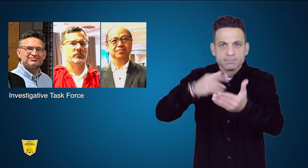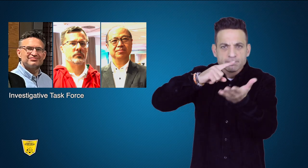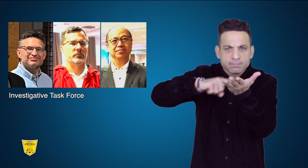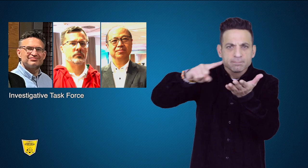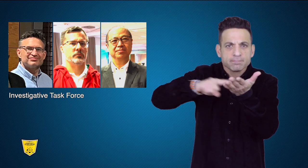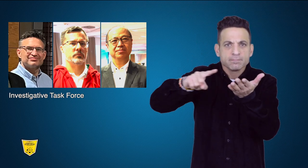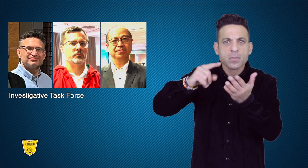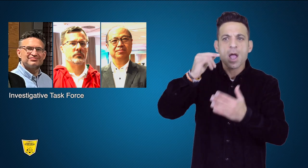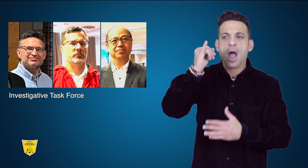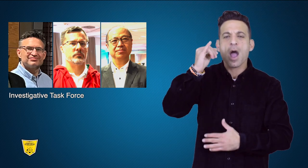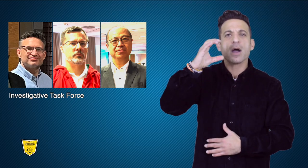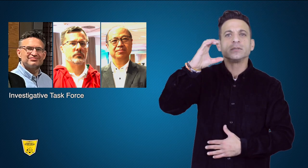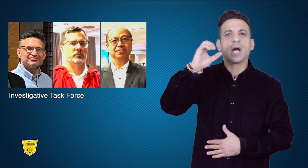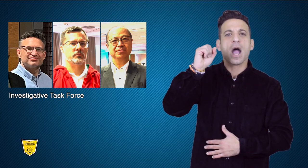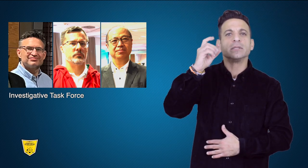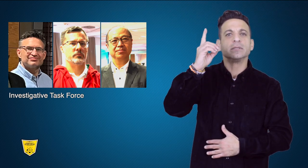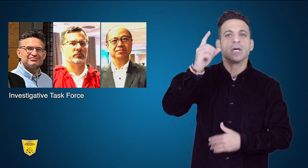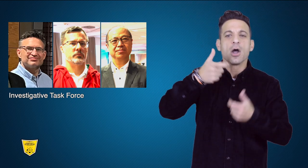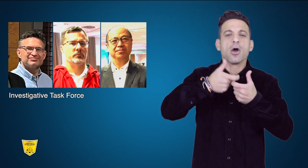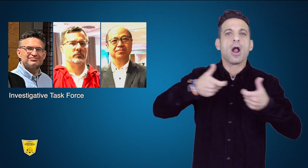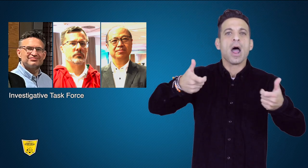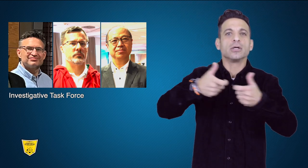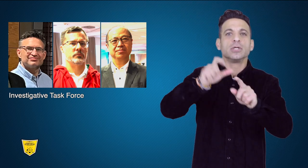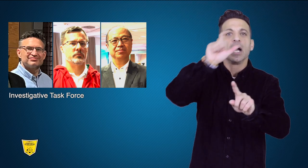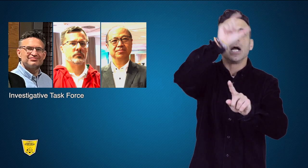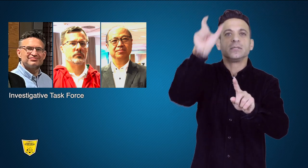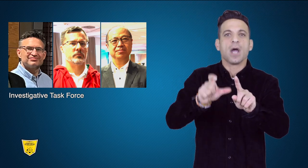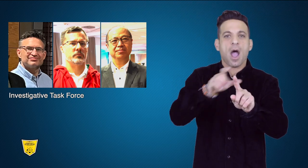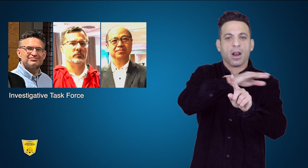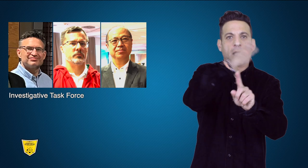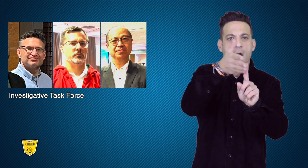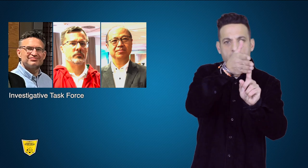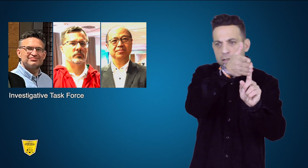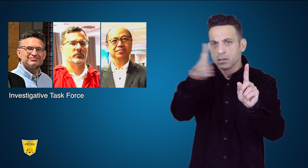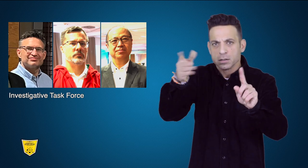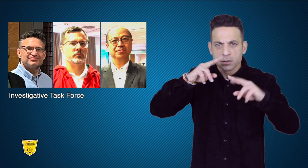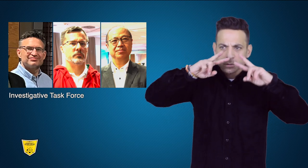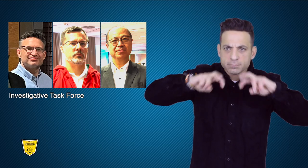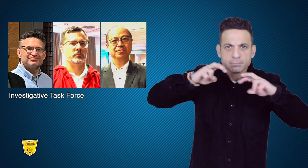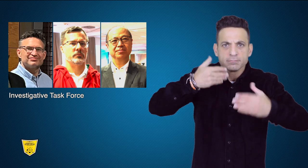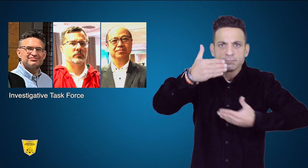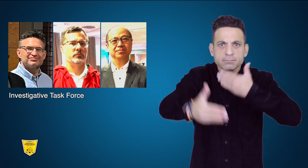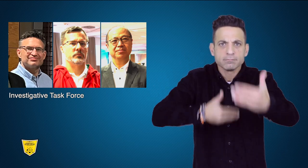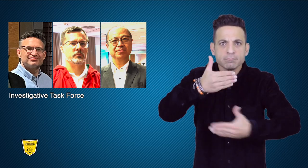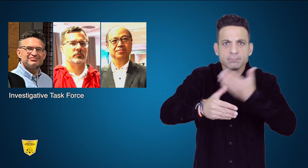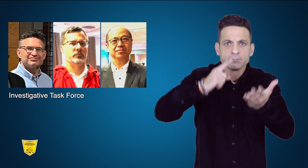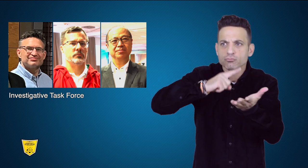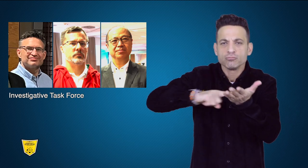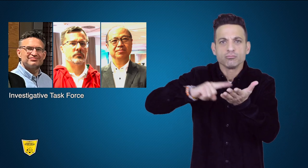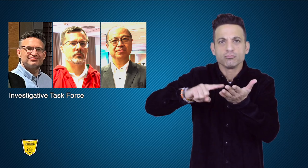to investigate issues since the ICSD Congress in Italy.